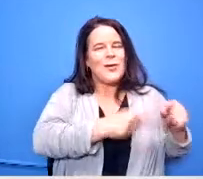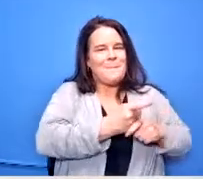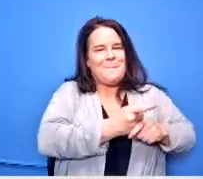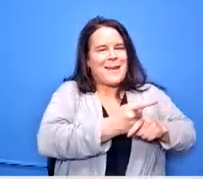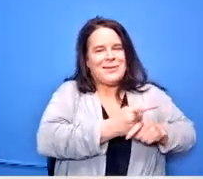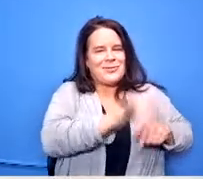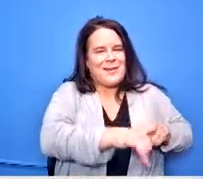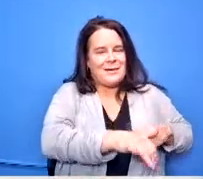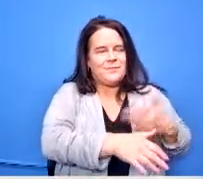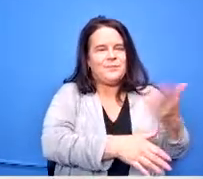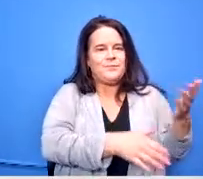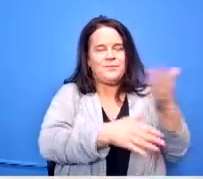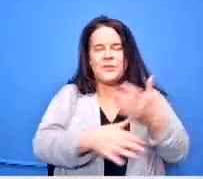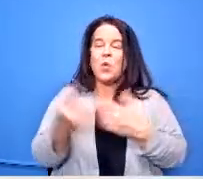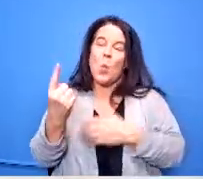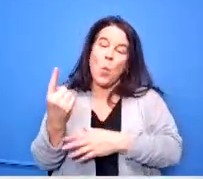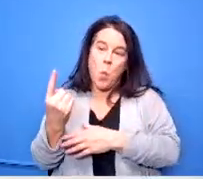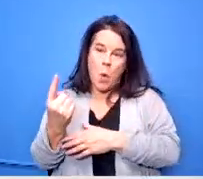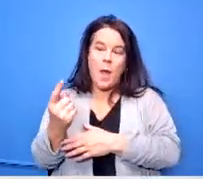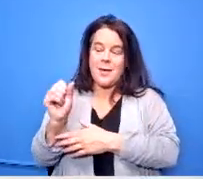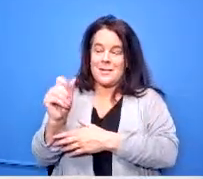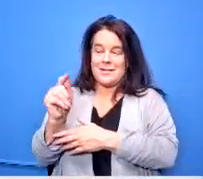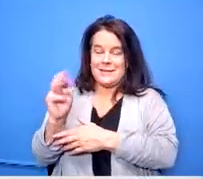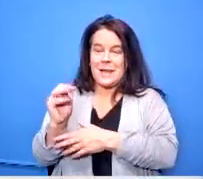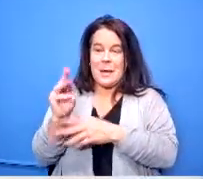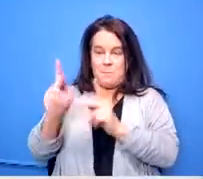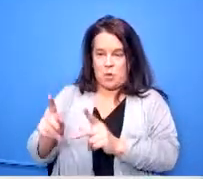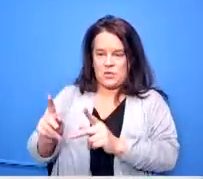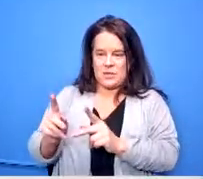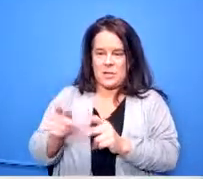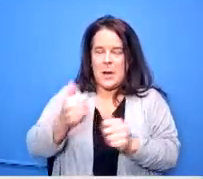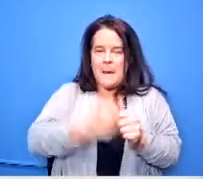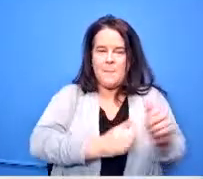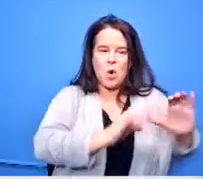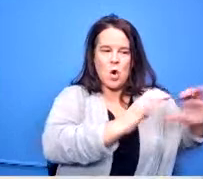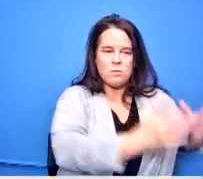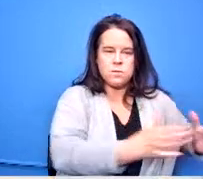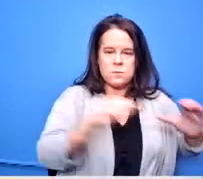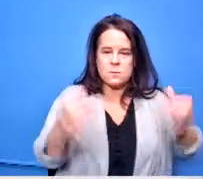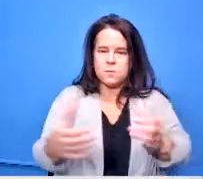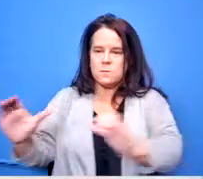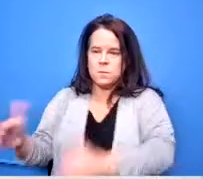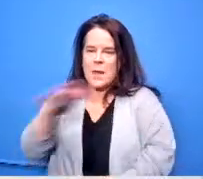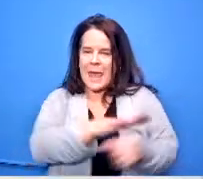who travels to the buildings in the quadrant and they provide stem lessons to students there